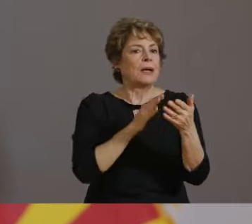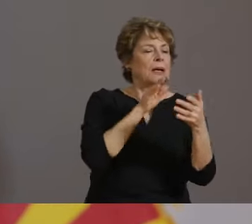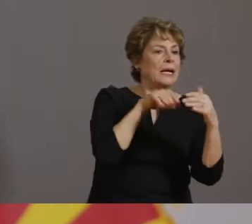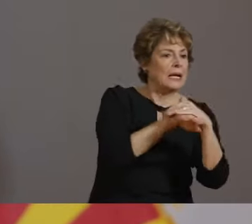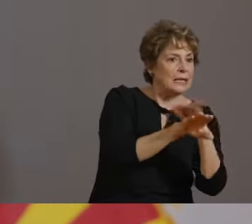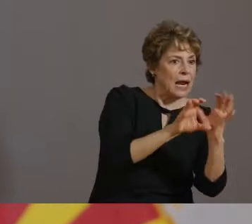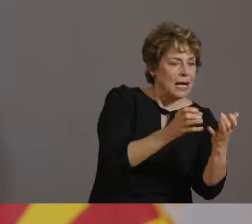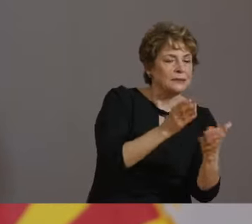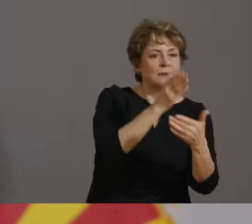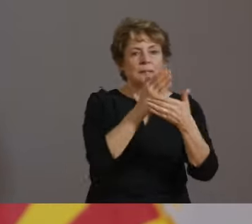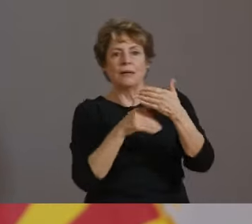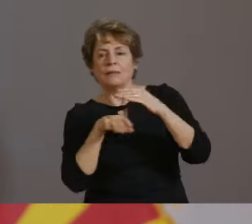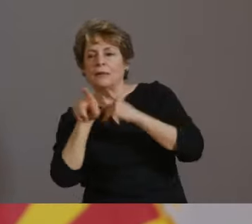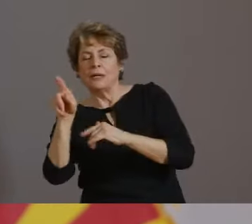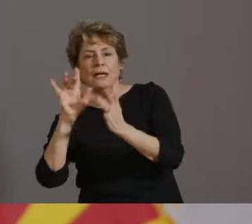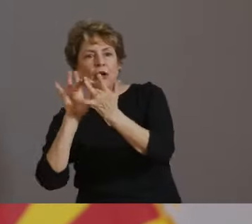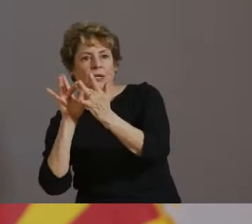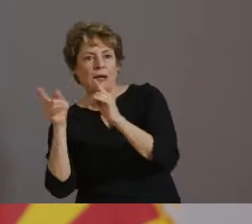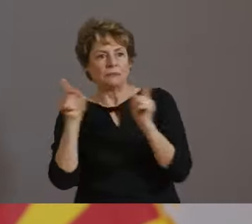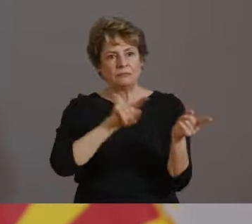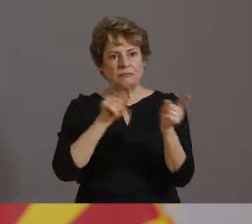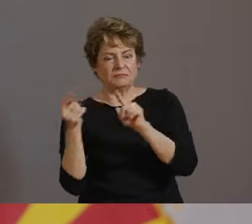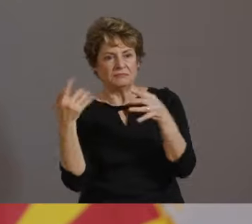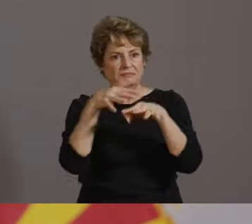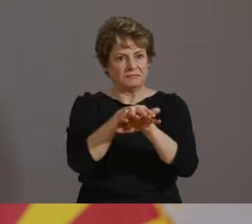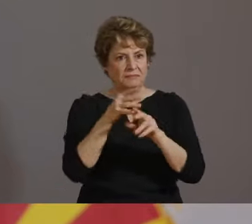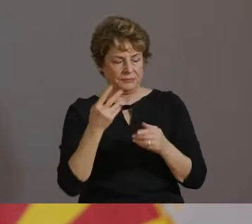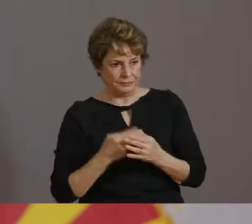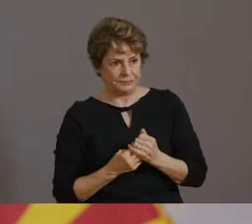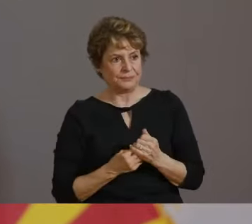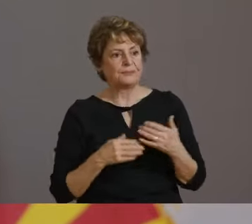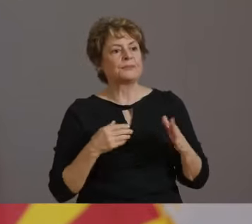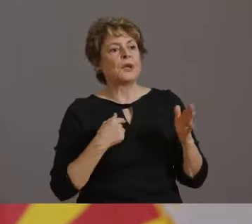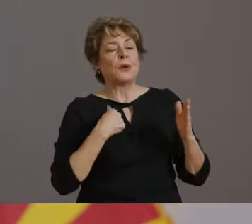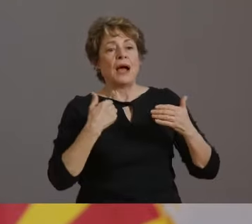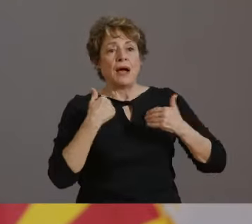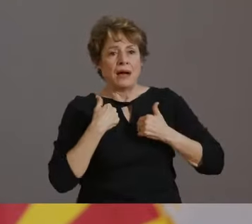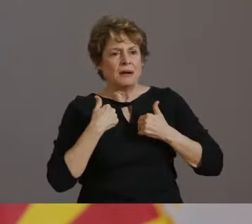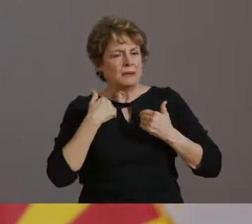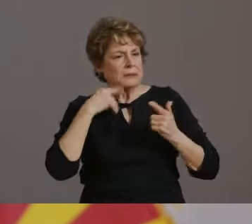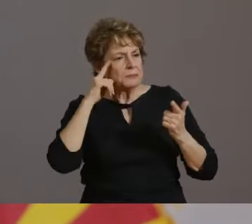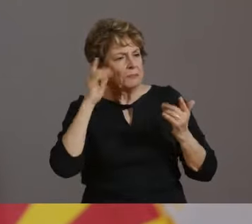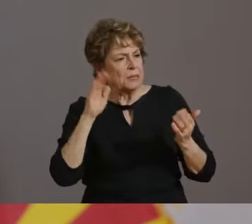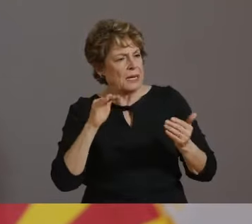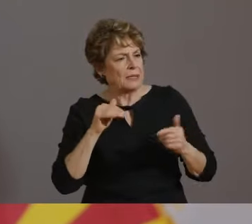INTO MODERATE CATEGORY AND ALLOW THEM TO MOVE INTO HYBRID LEARNING.